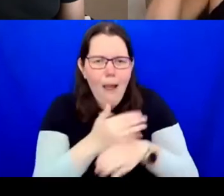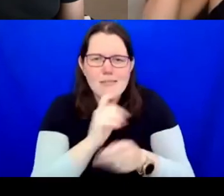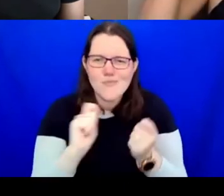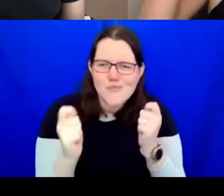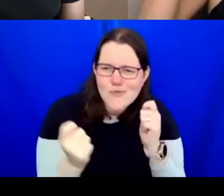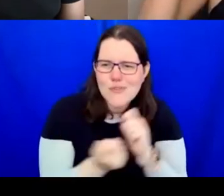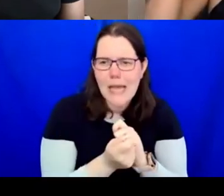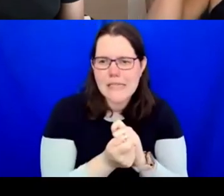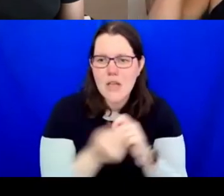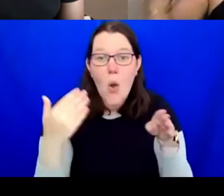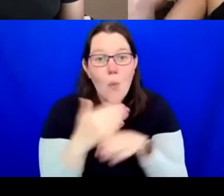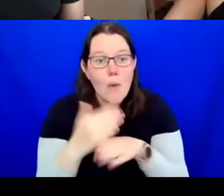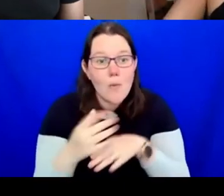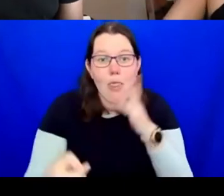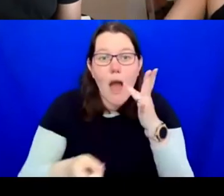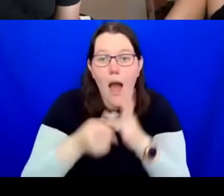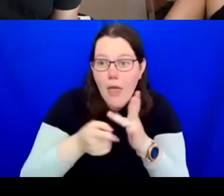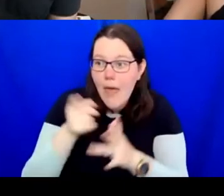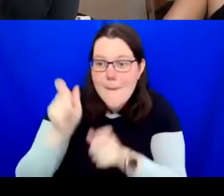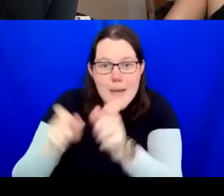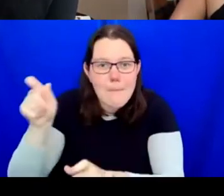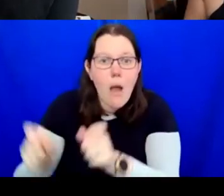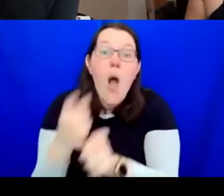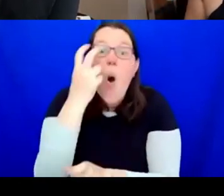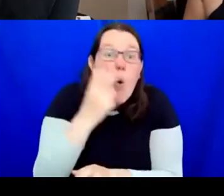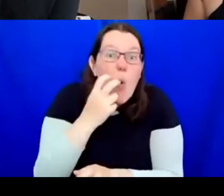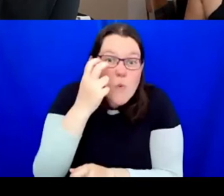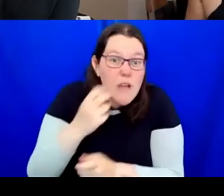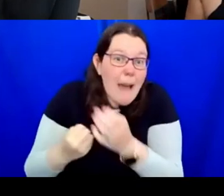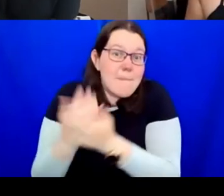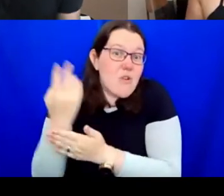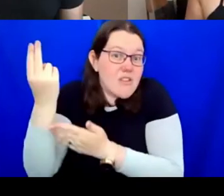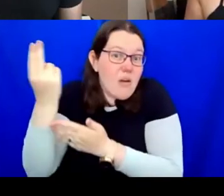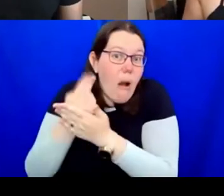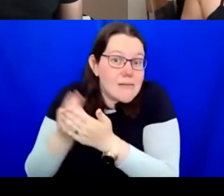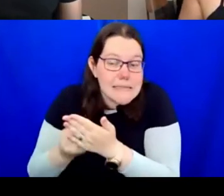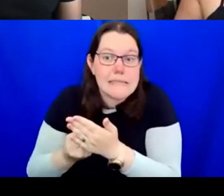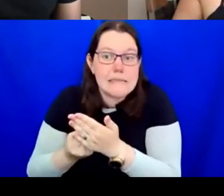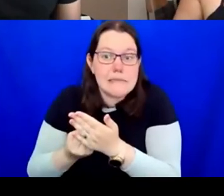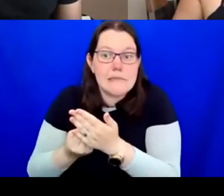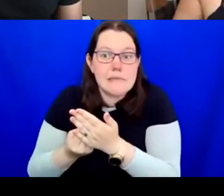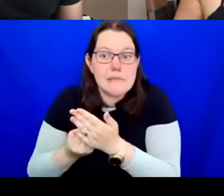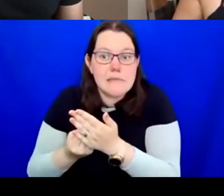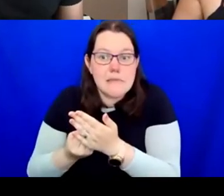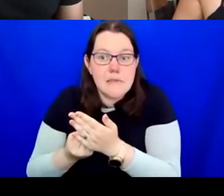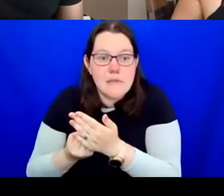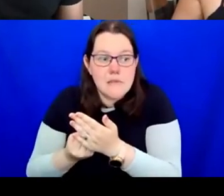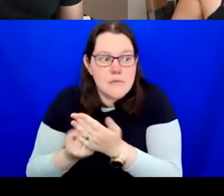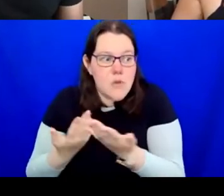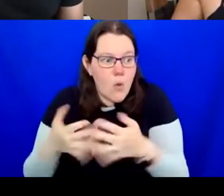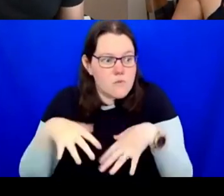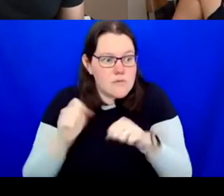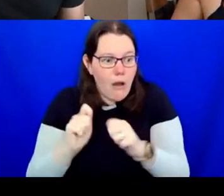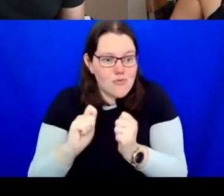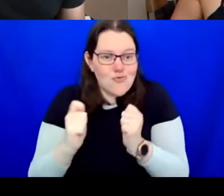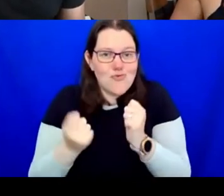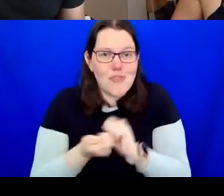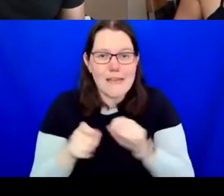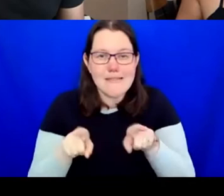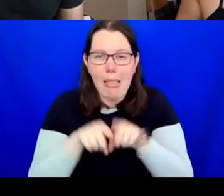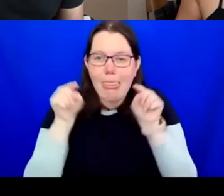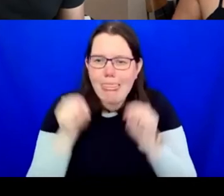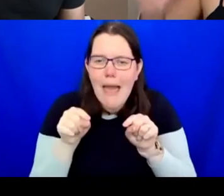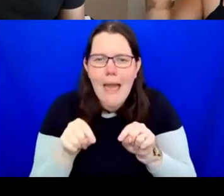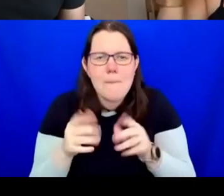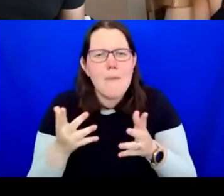older emerging artists and shaking the boat. How do you go about that? Why do you want to